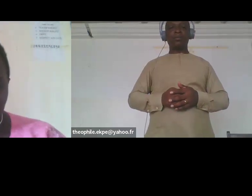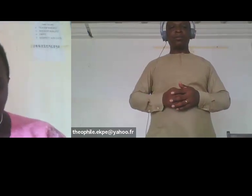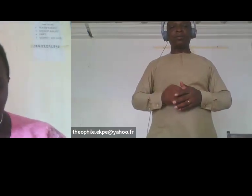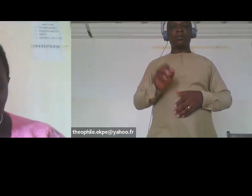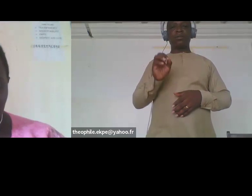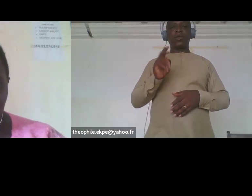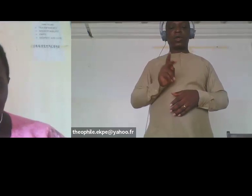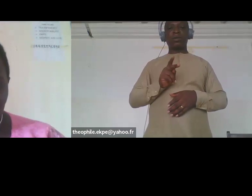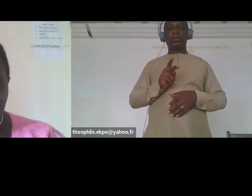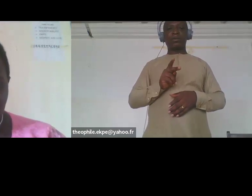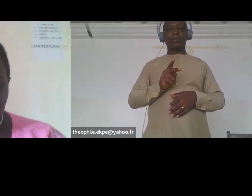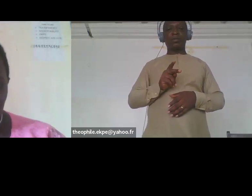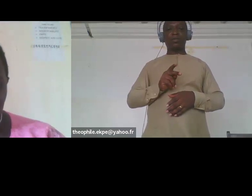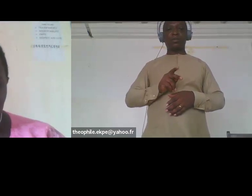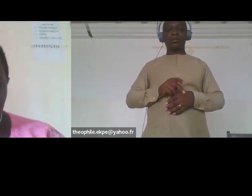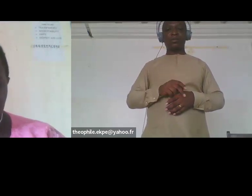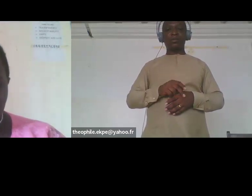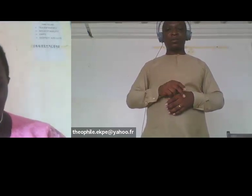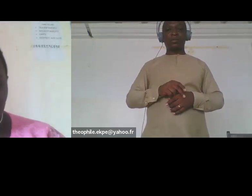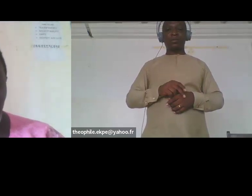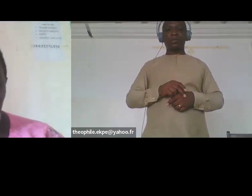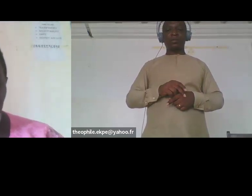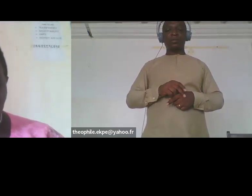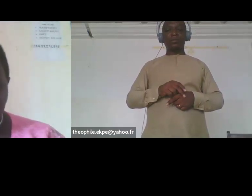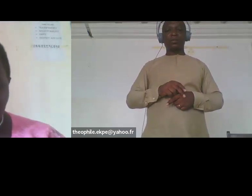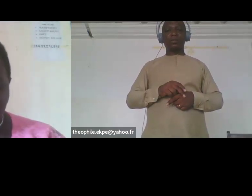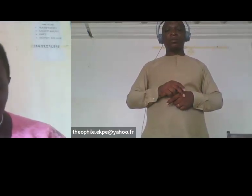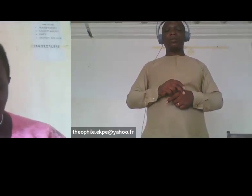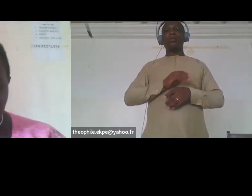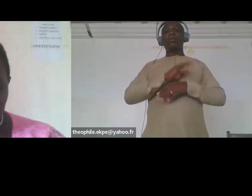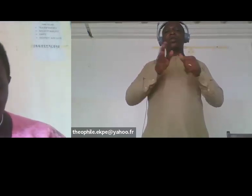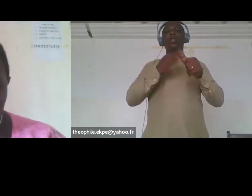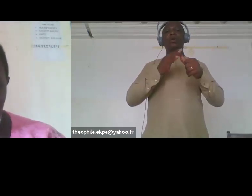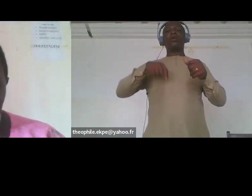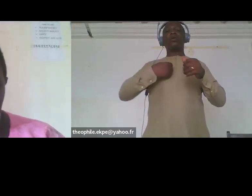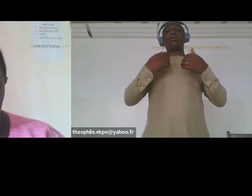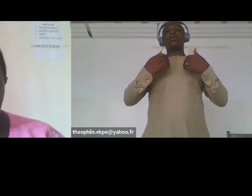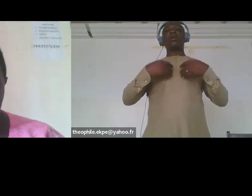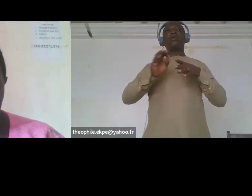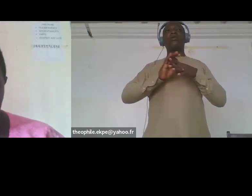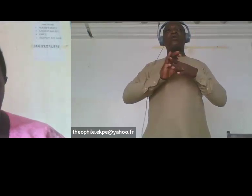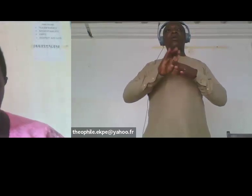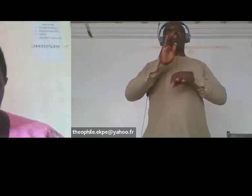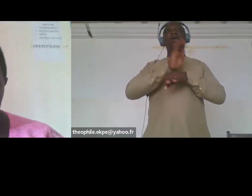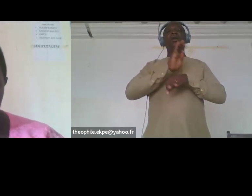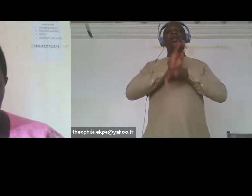ok first we have been training local government officials and legislators on